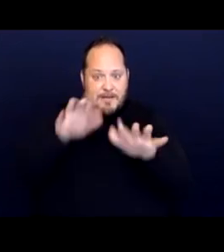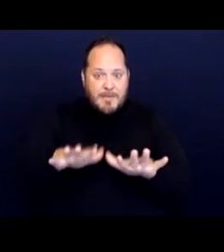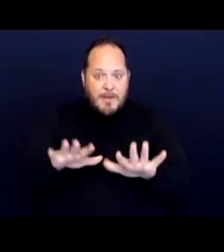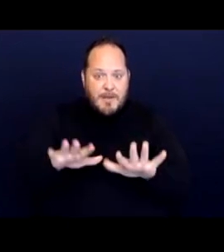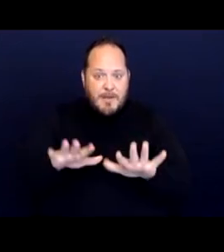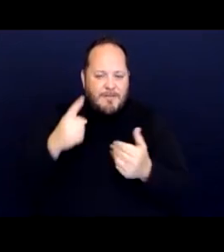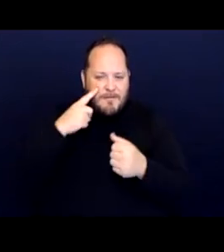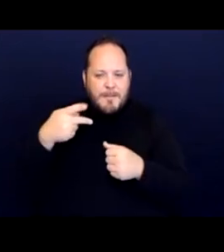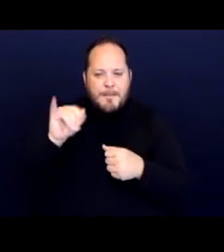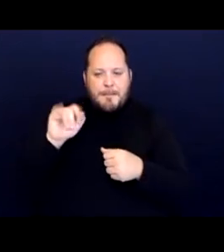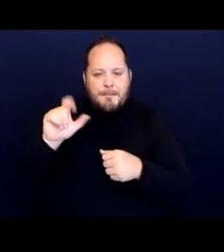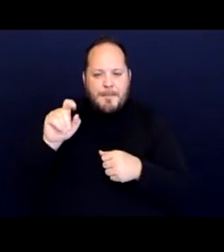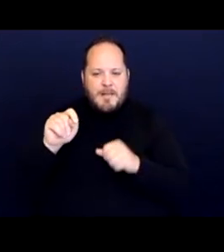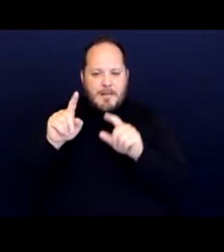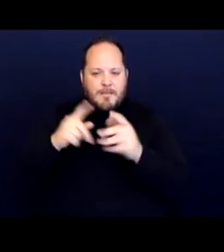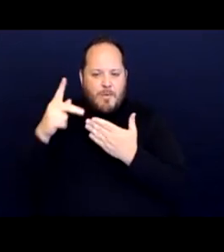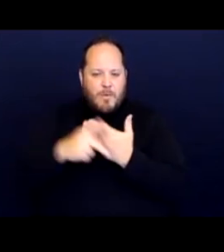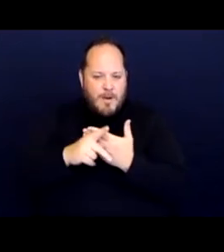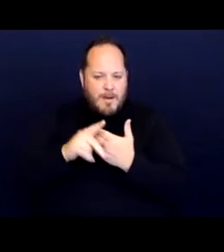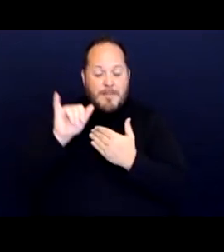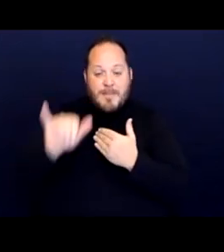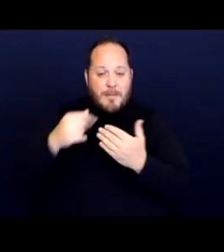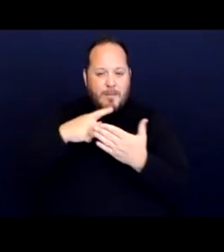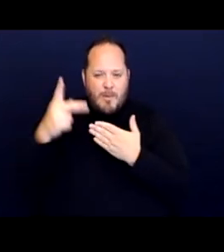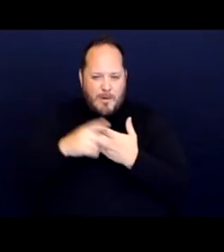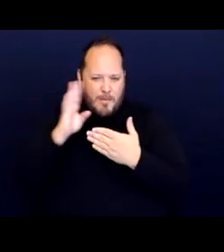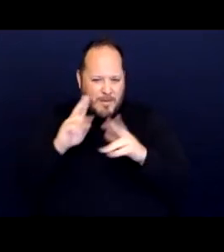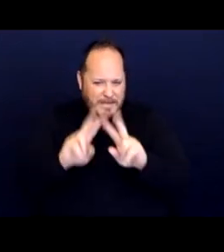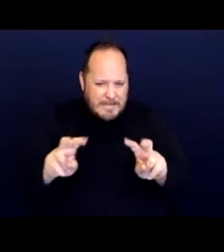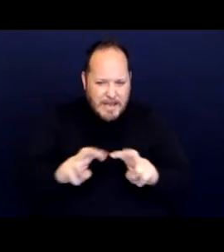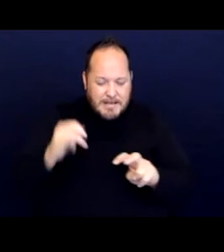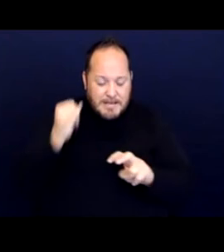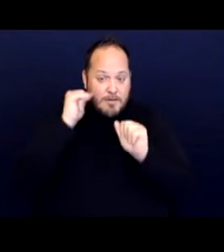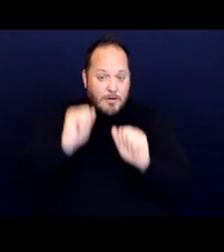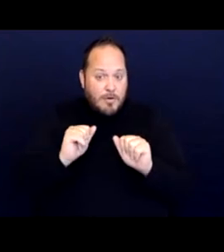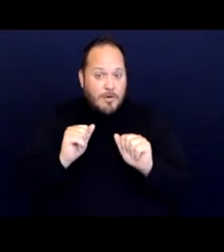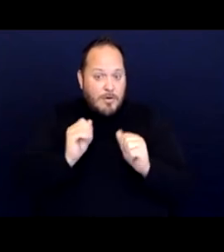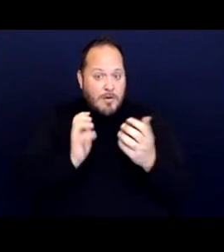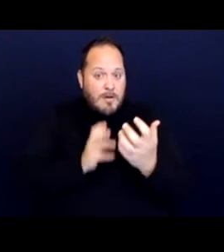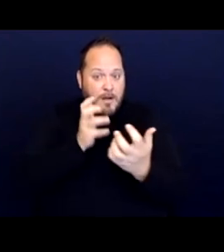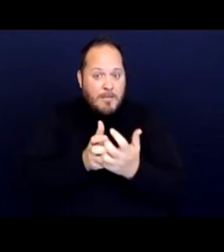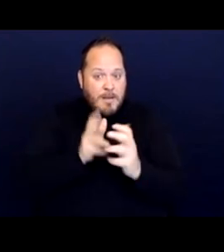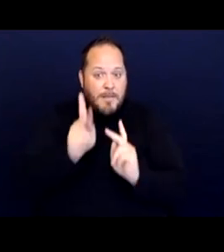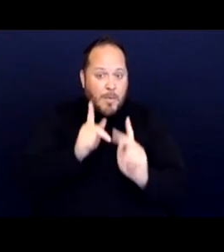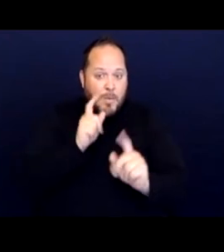that would assess whether or not they could accommodate people who aren't able to sleep in a 45